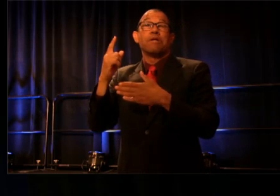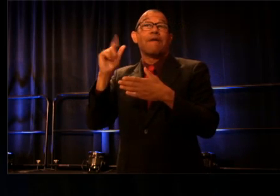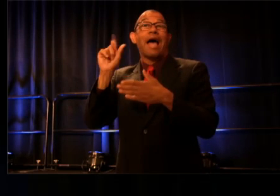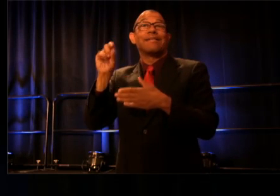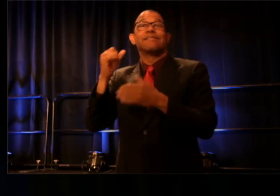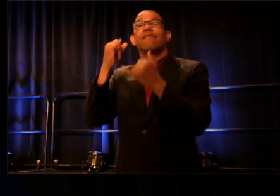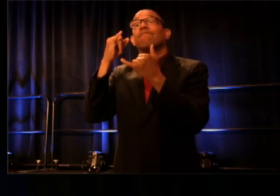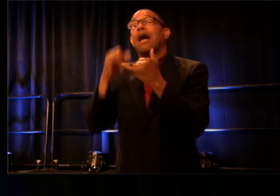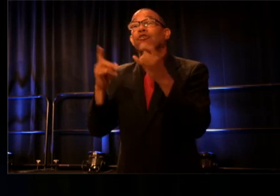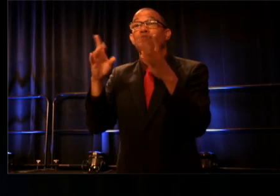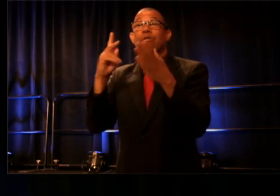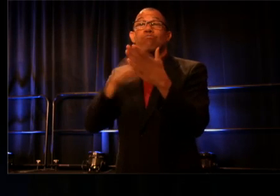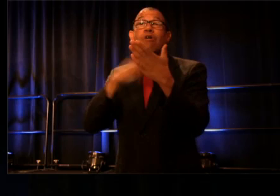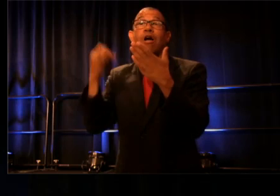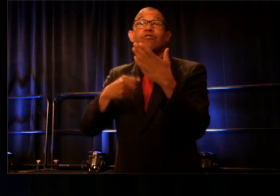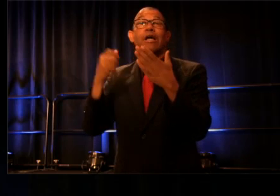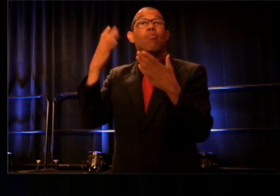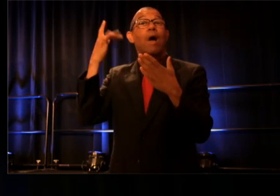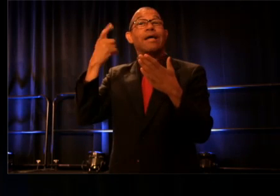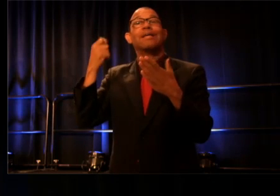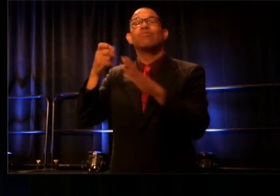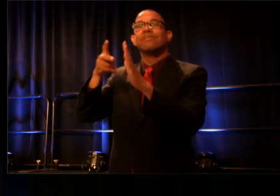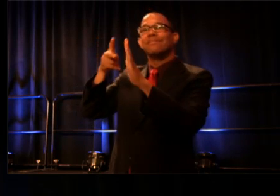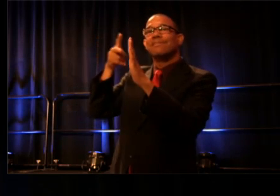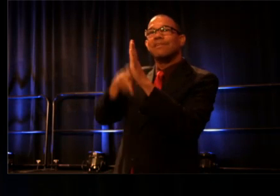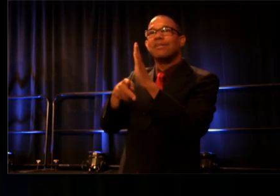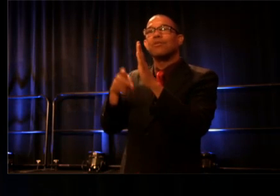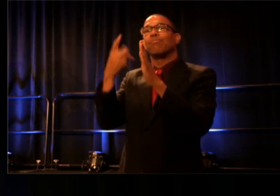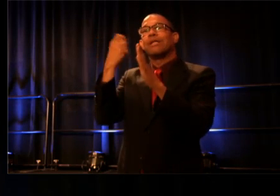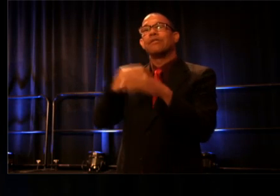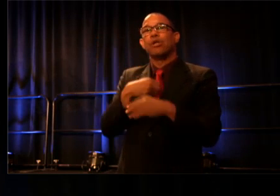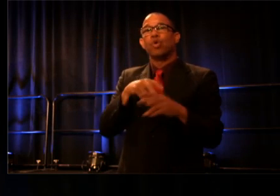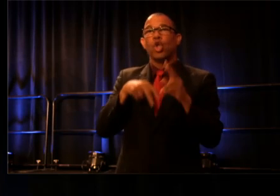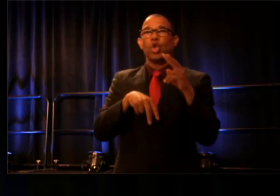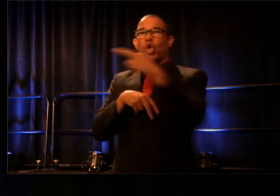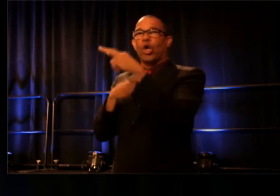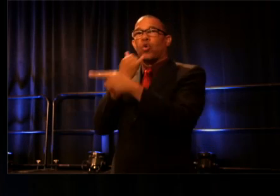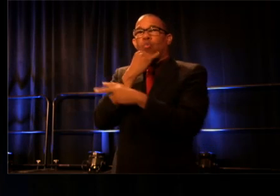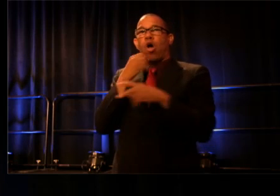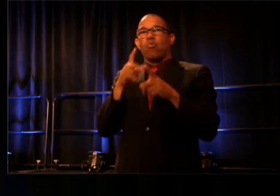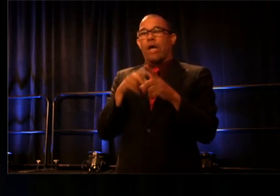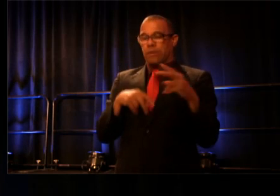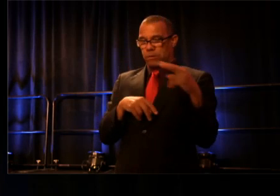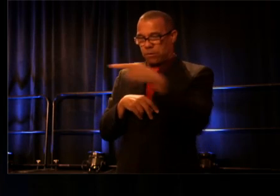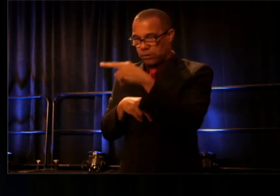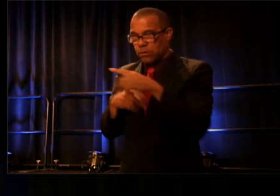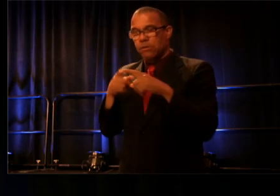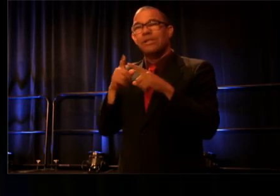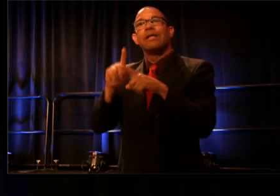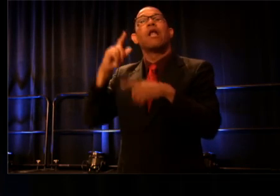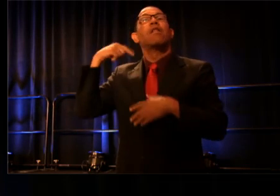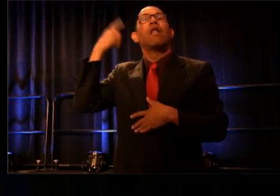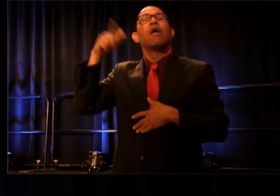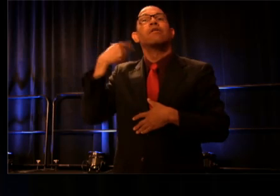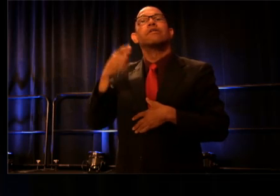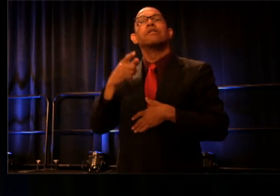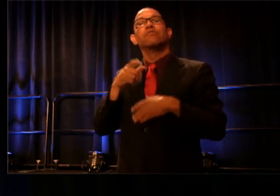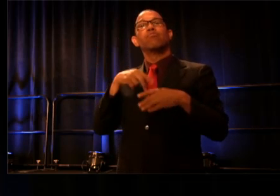as he was killed by a motorcycle while looking the wrong way in a London crosswalk in 1984. No doubt,